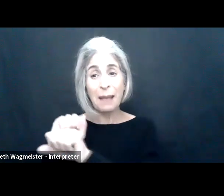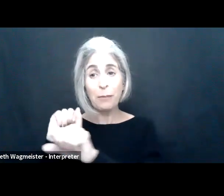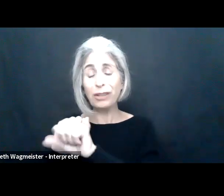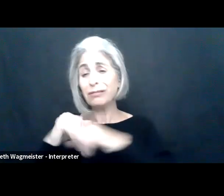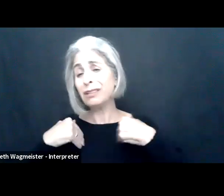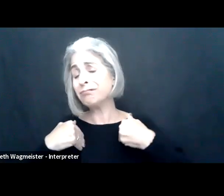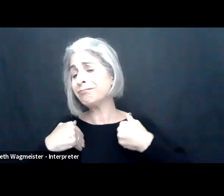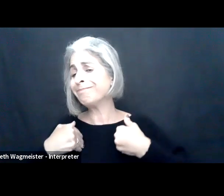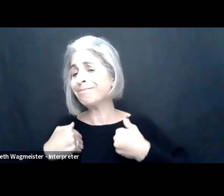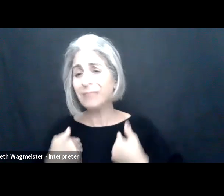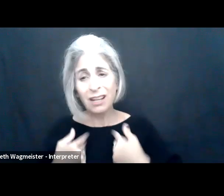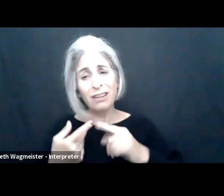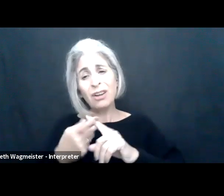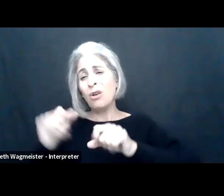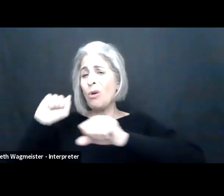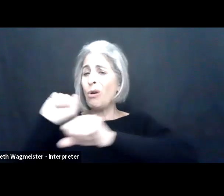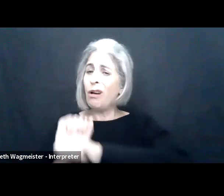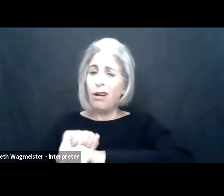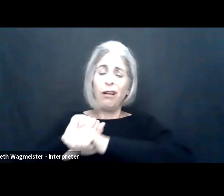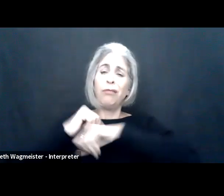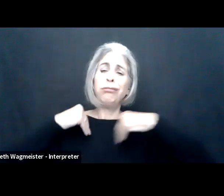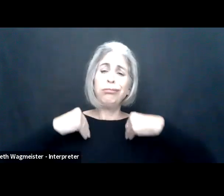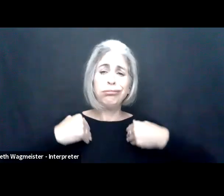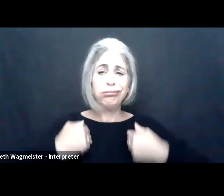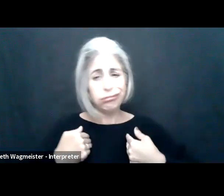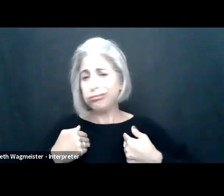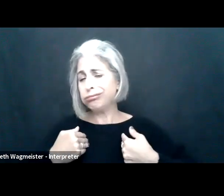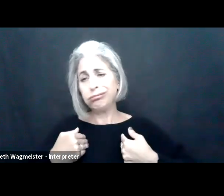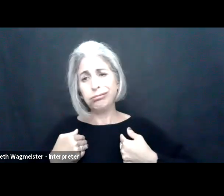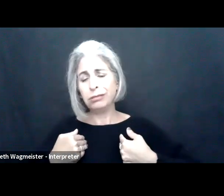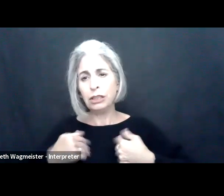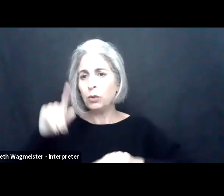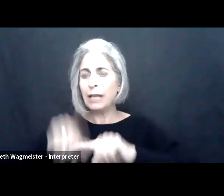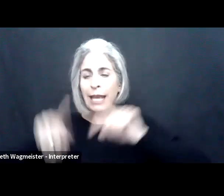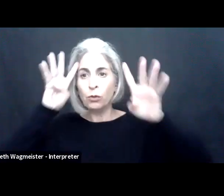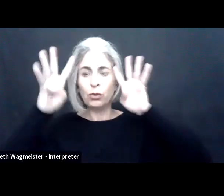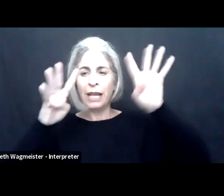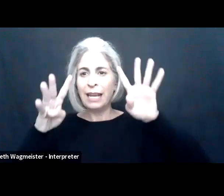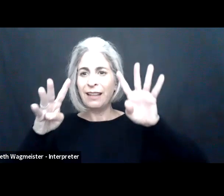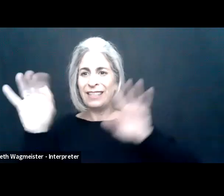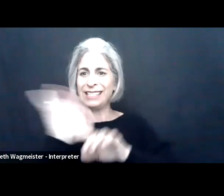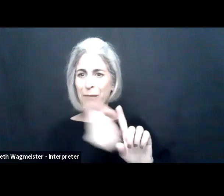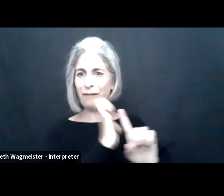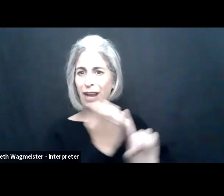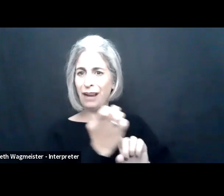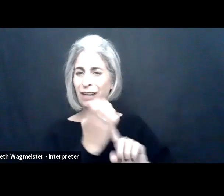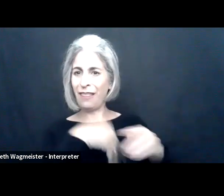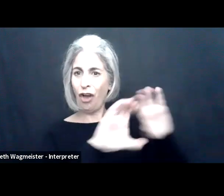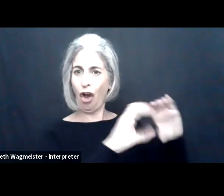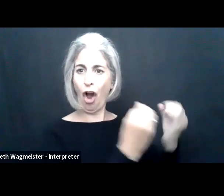solution for that loss of serendipity, makes it 24% likely that employees are emotionally drained from their work.